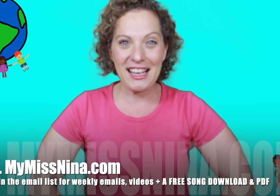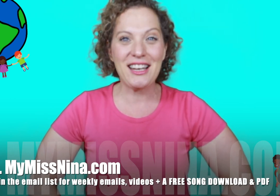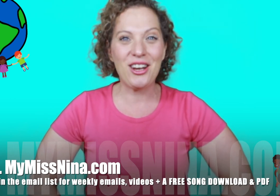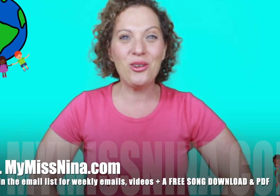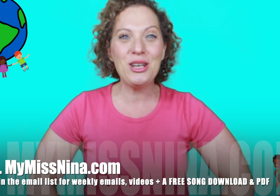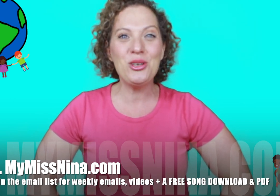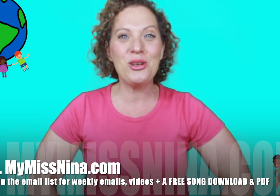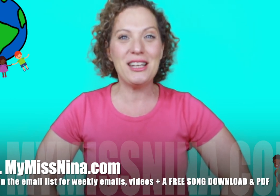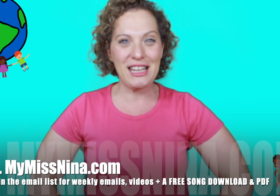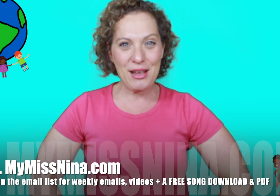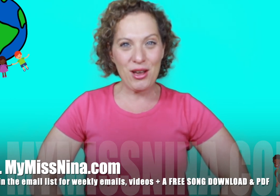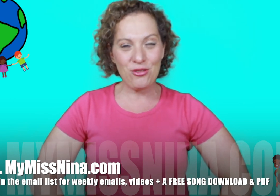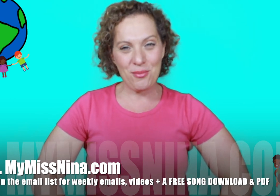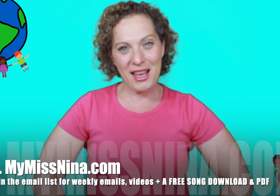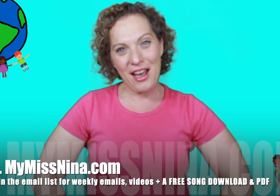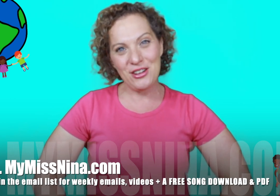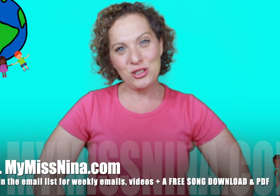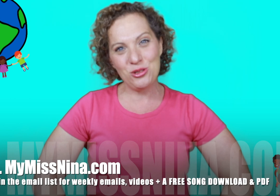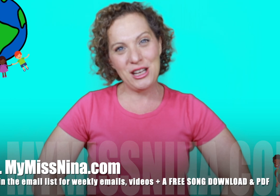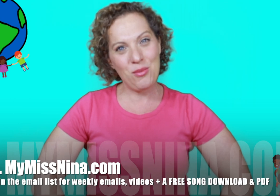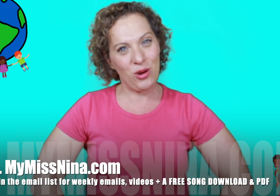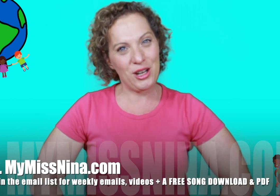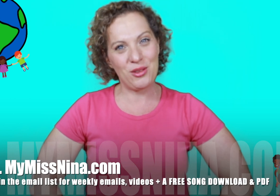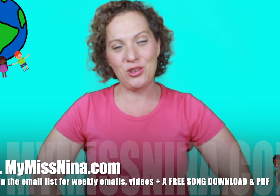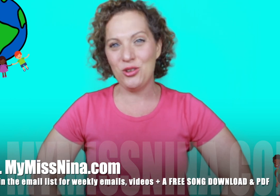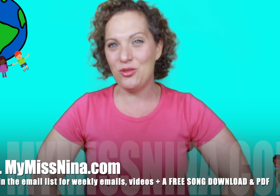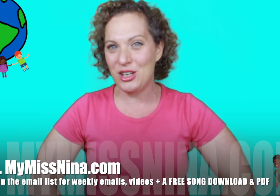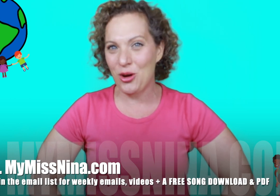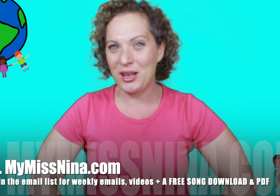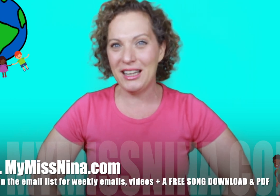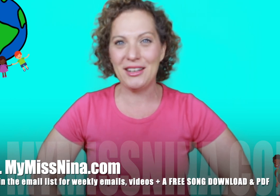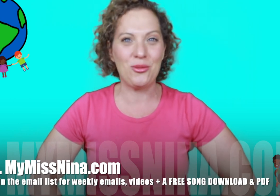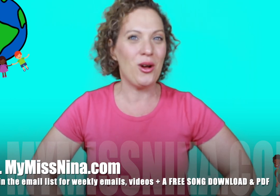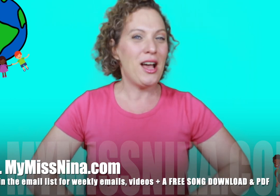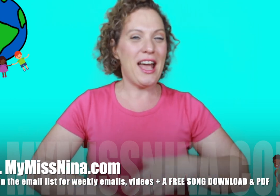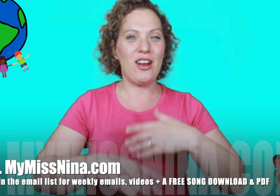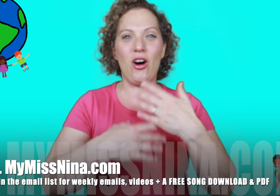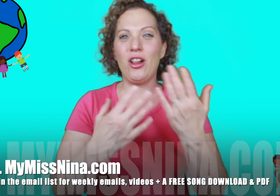and not only will you get an email from me every tuesday morning with a new video in it and and all